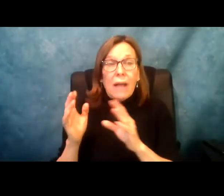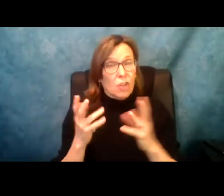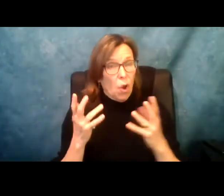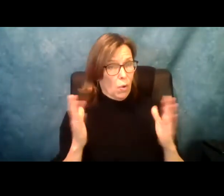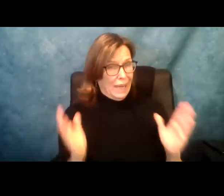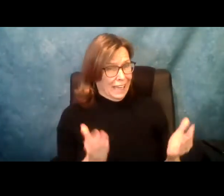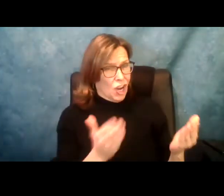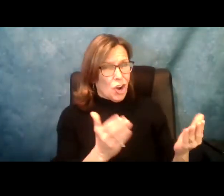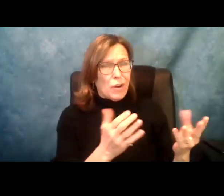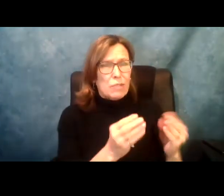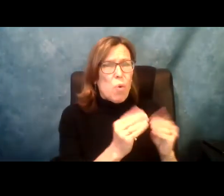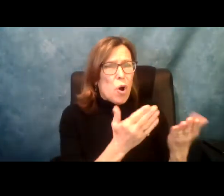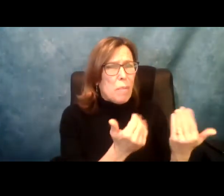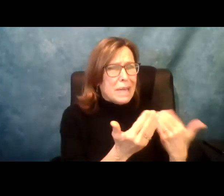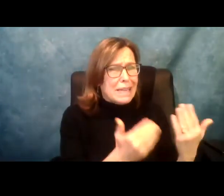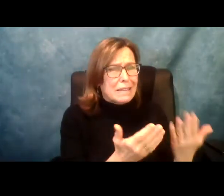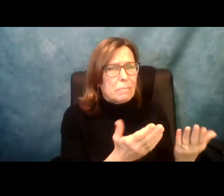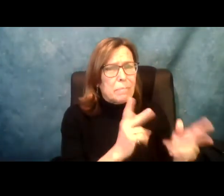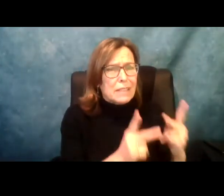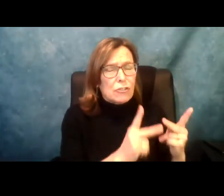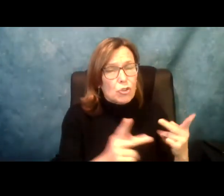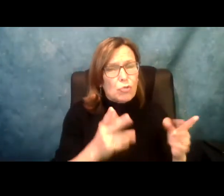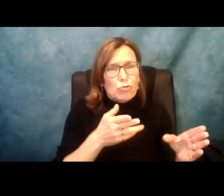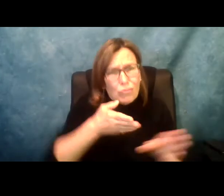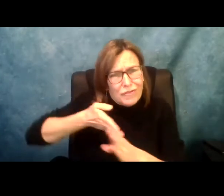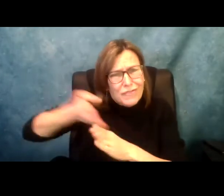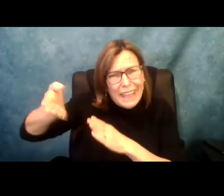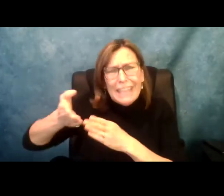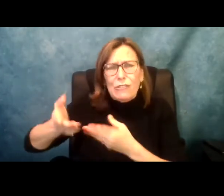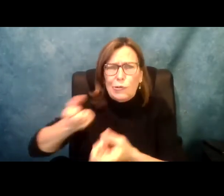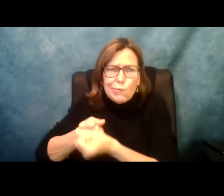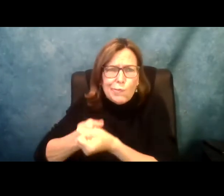home. And we know the importance of that. And in